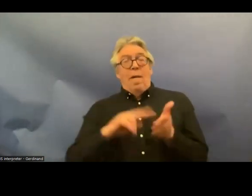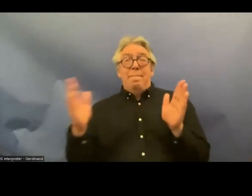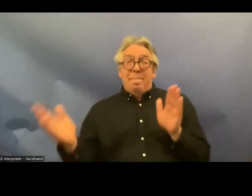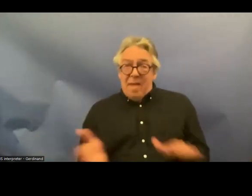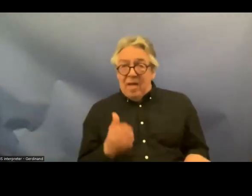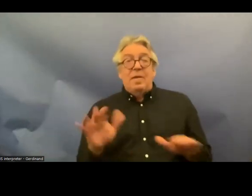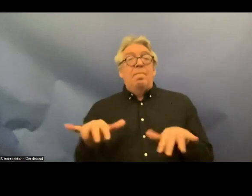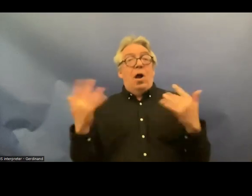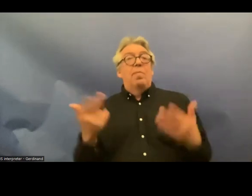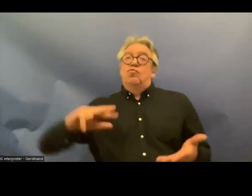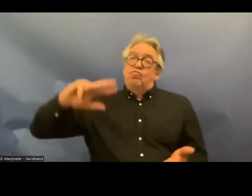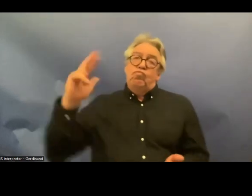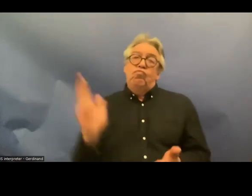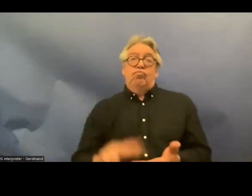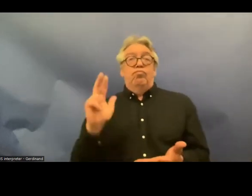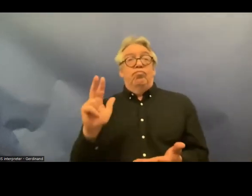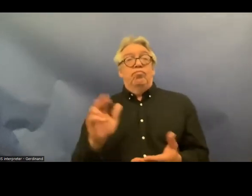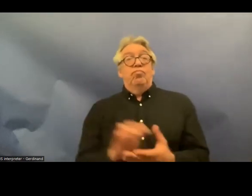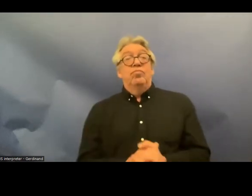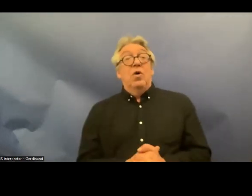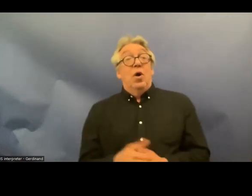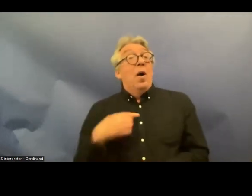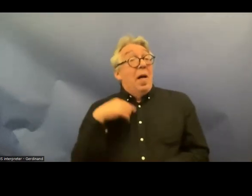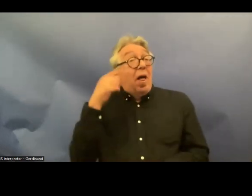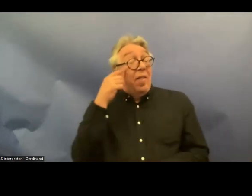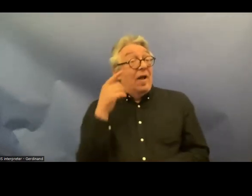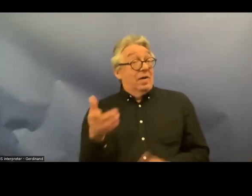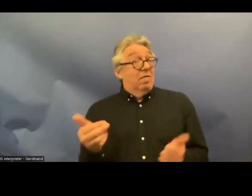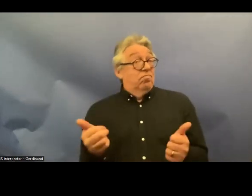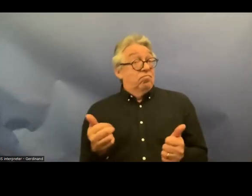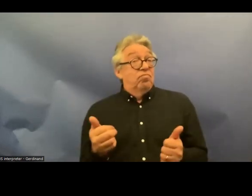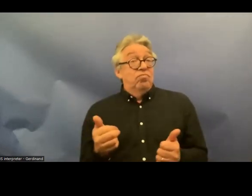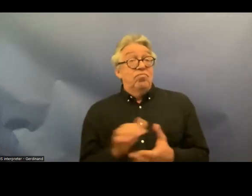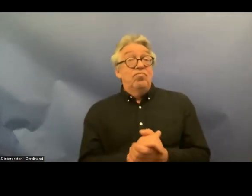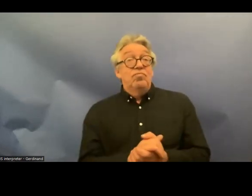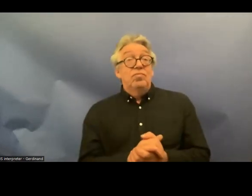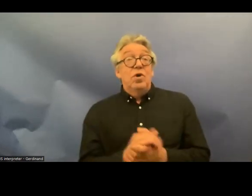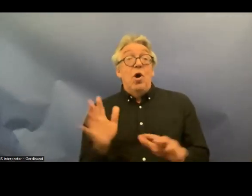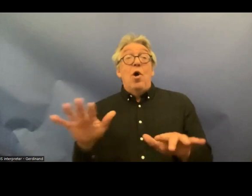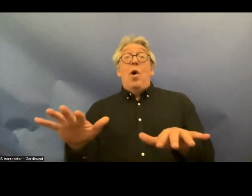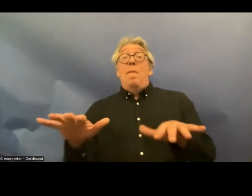accepted so yeah I think he has approved this parliamentary illusion proposal and